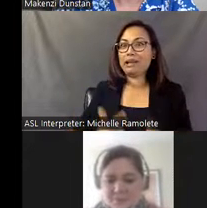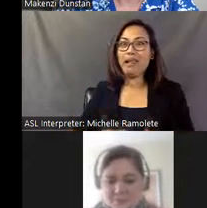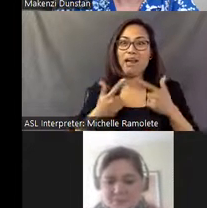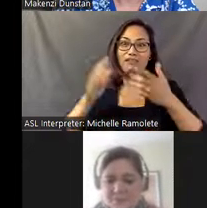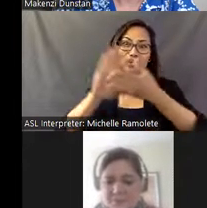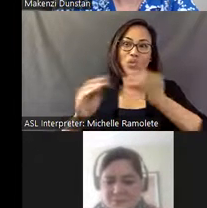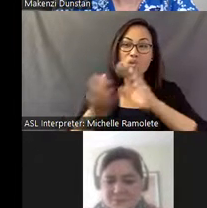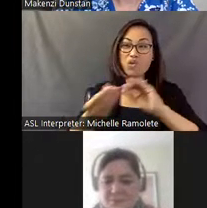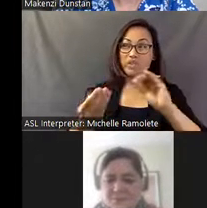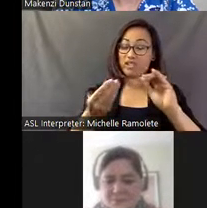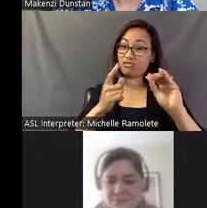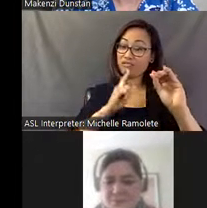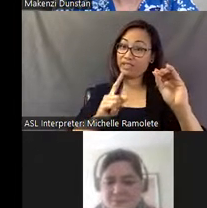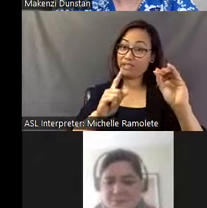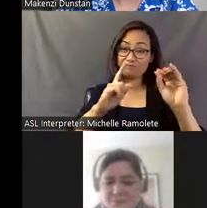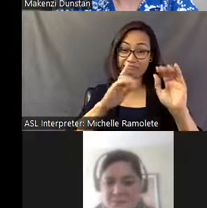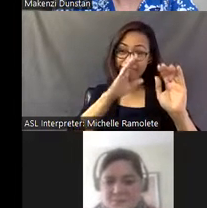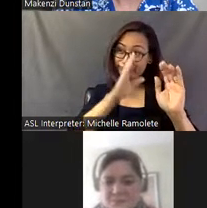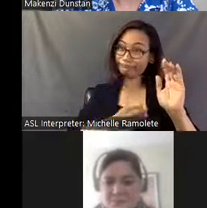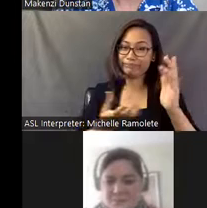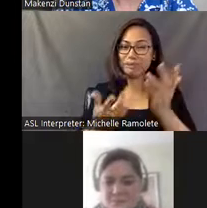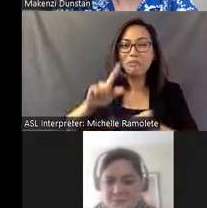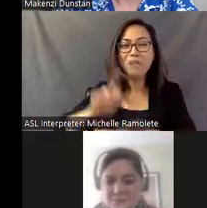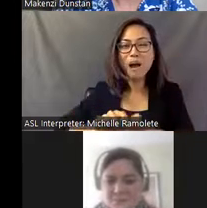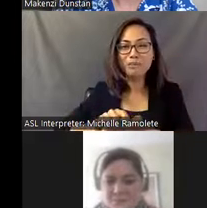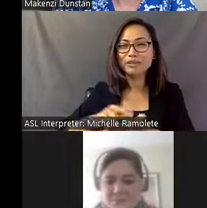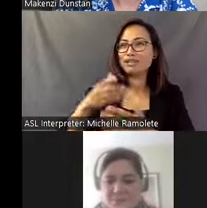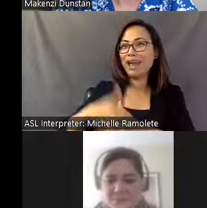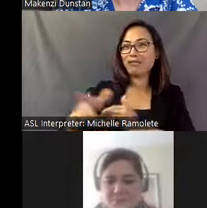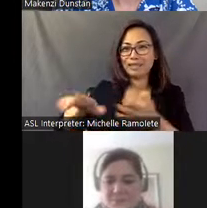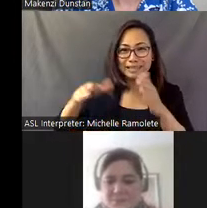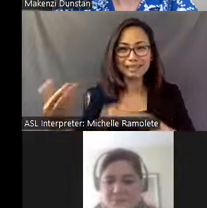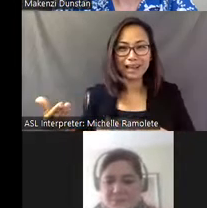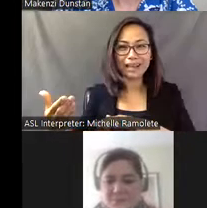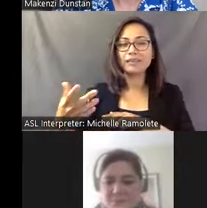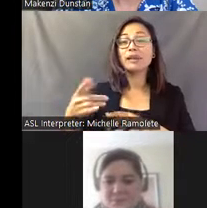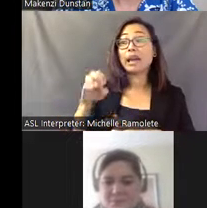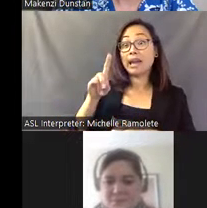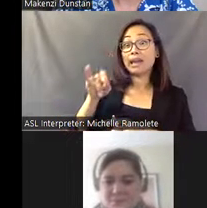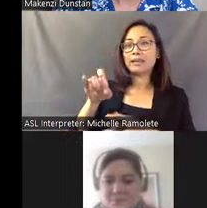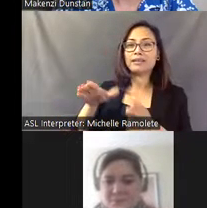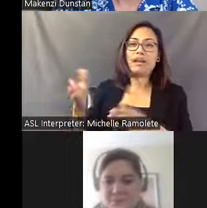And in fact, it's published after Eddie's death, so Eddie dies before the book ever came out.